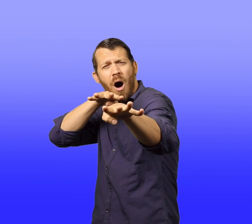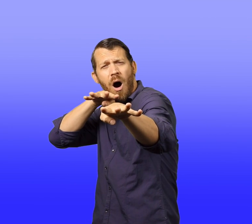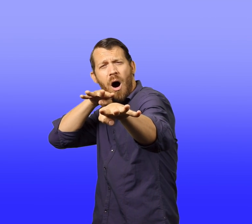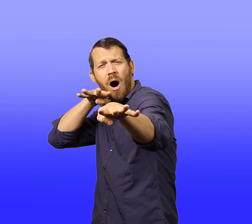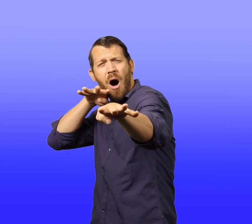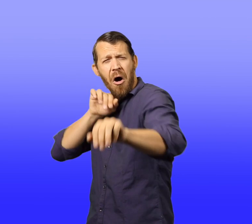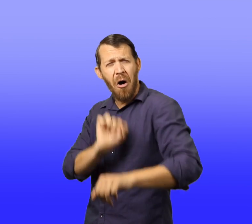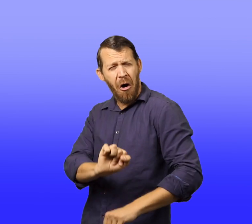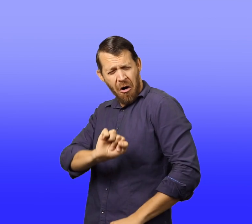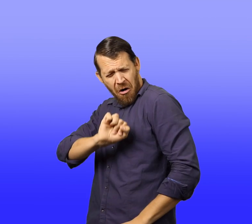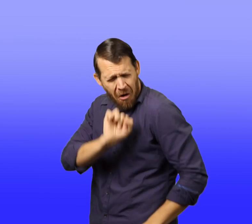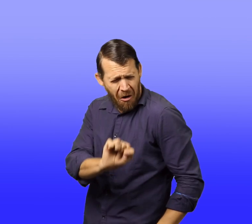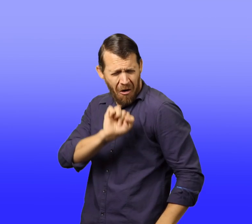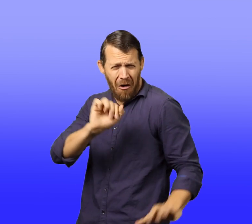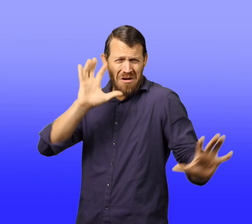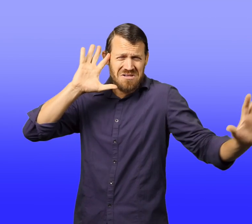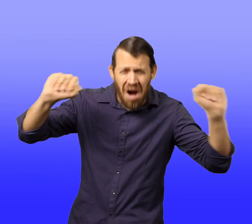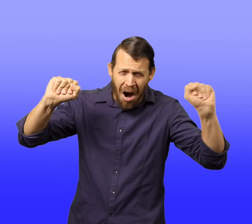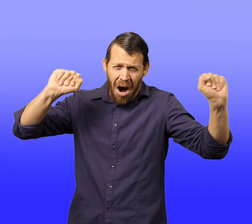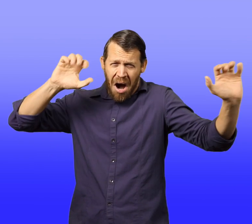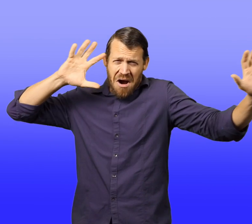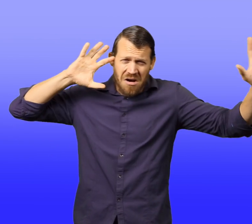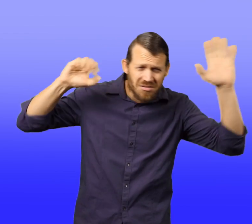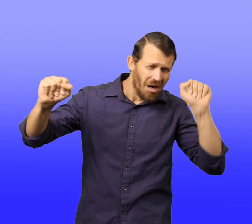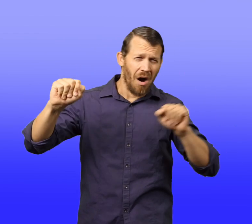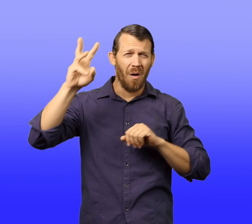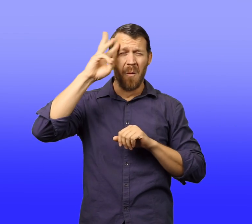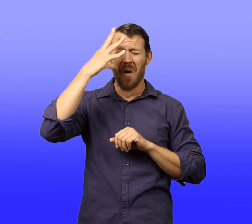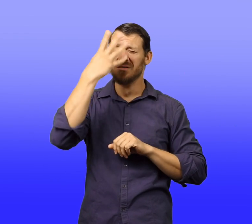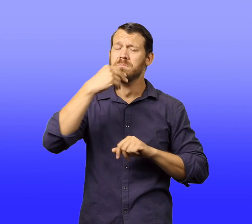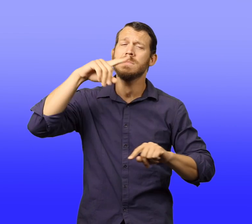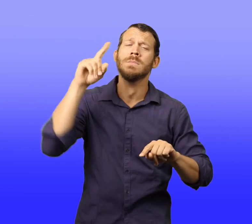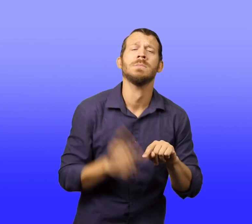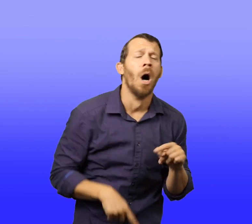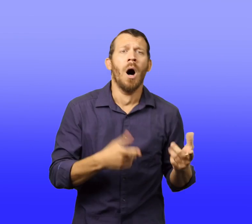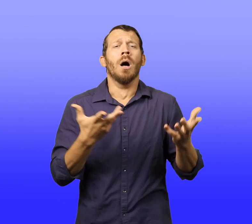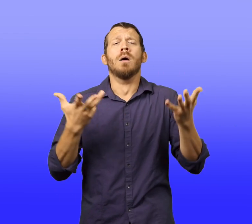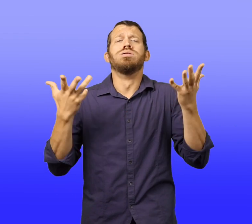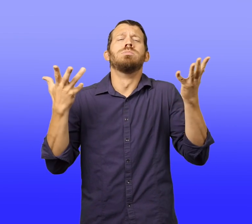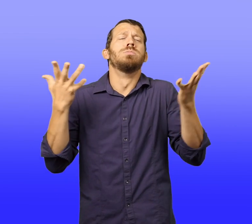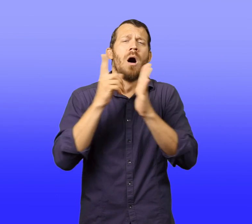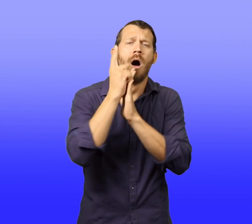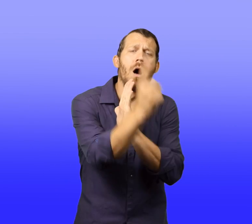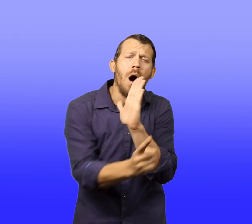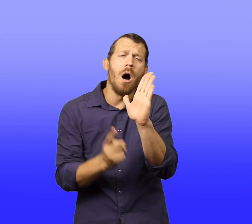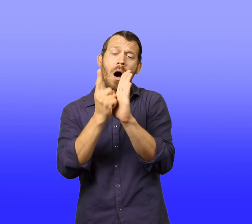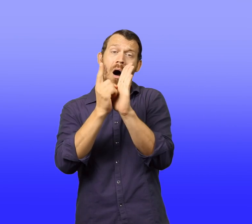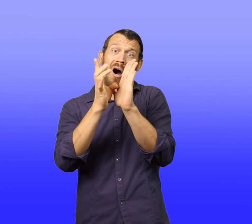When the traffic stopped completely, the honking grew even louder. Walter could not get back to sleep.